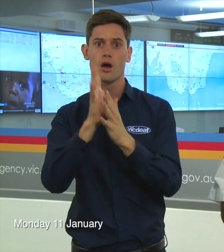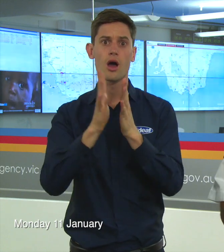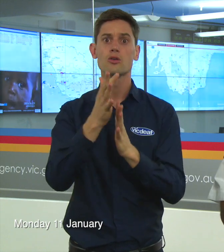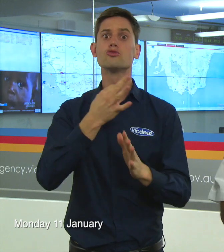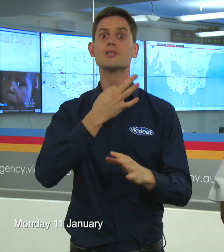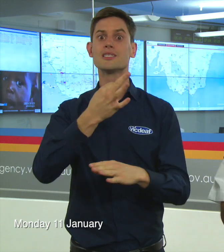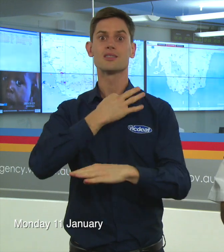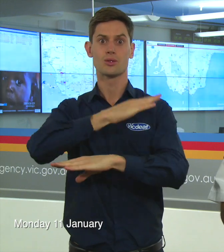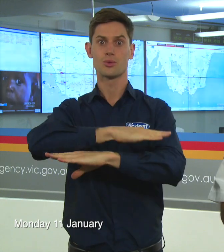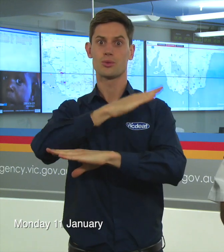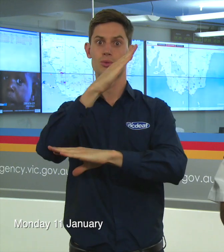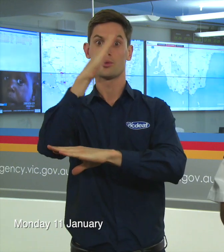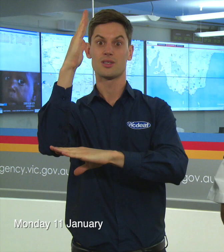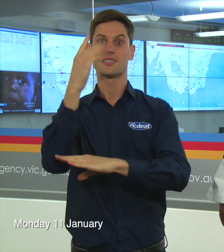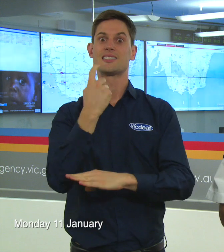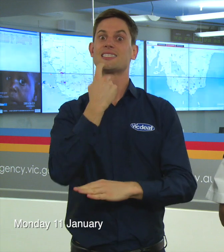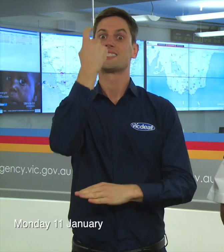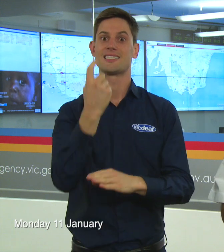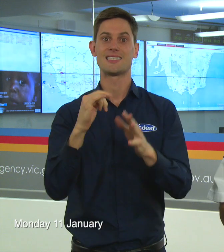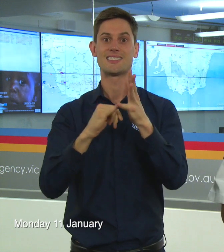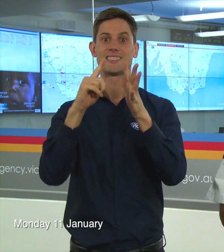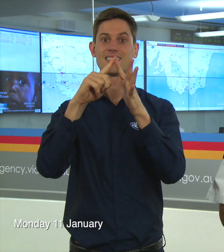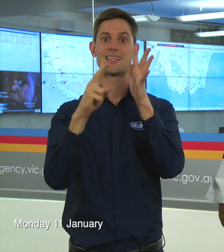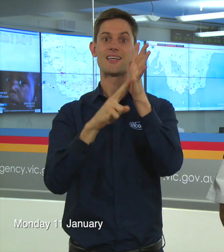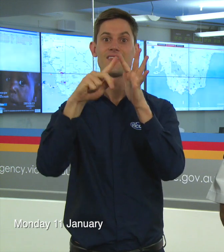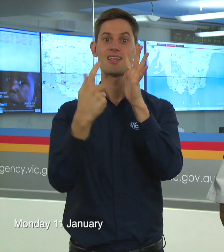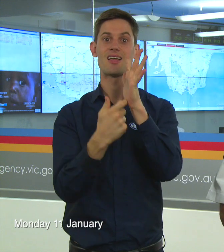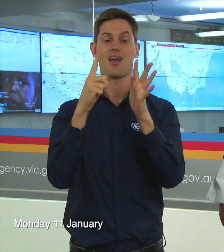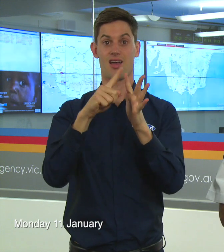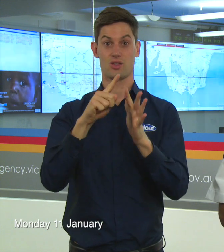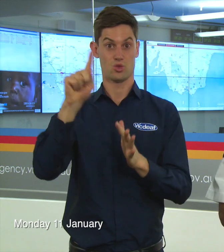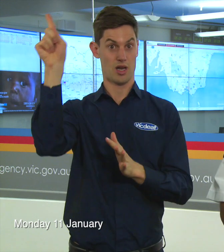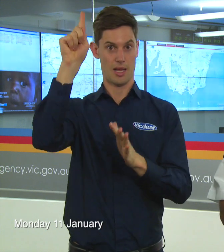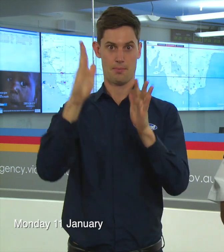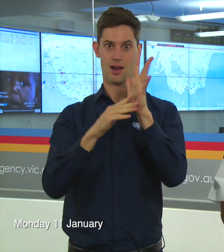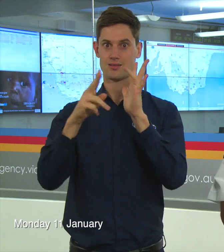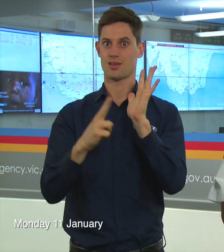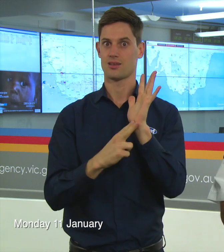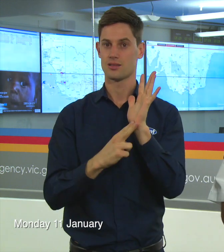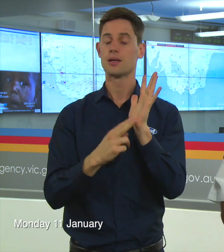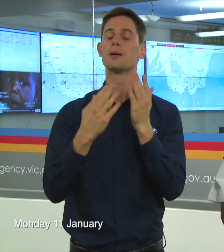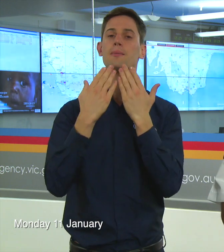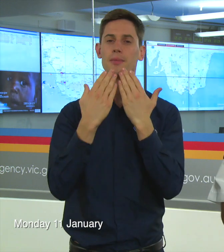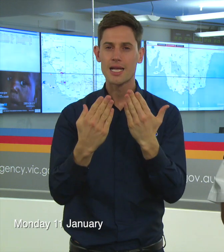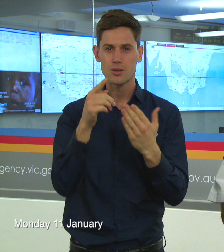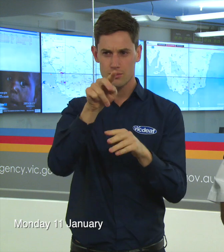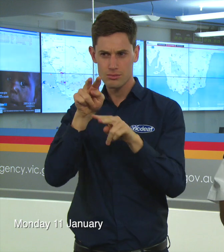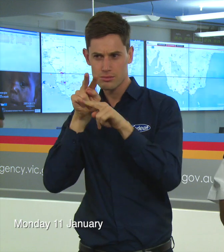We’ve got one on Monday but Wednesday there’s almost all districts in severe. Stay tune to what that means for you.